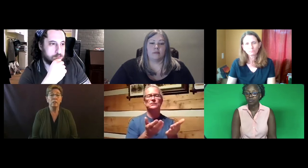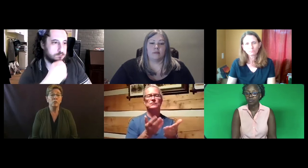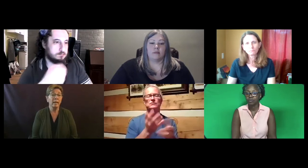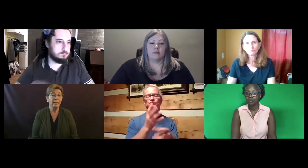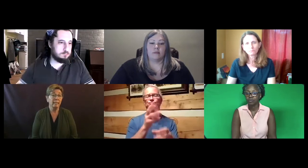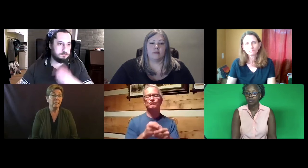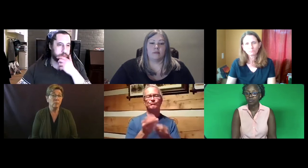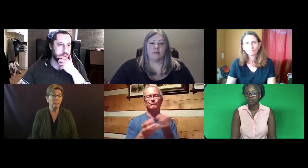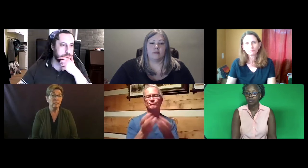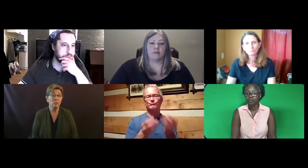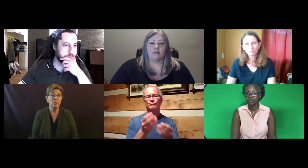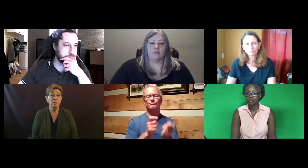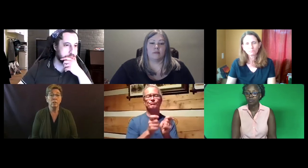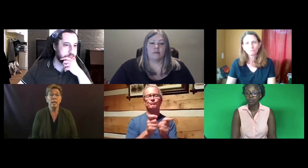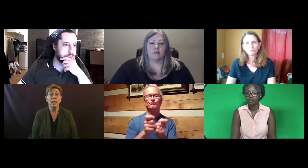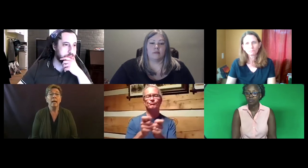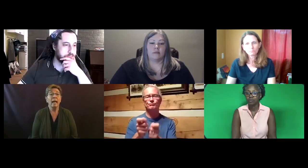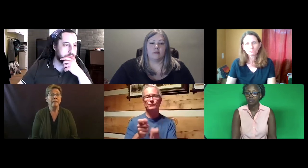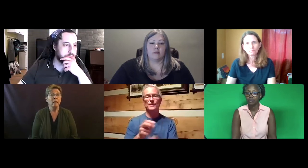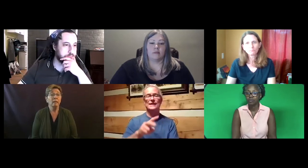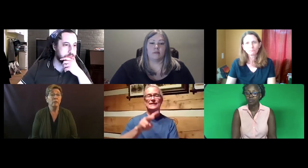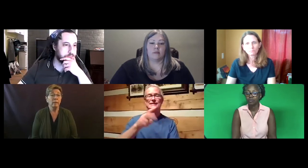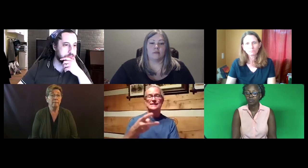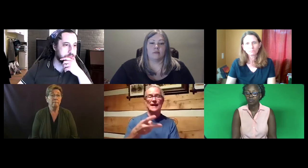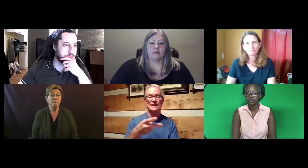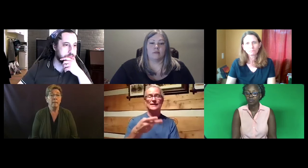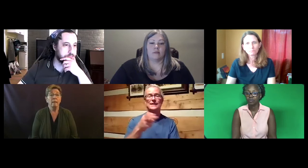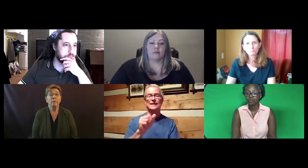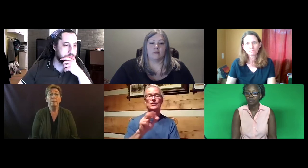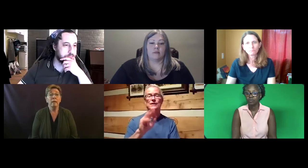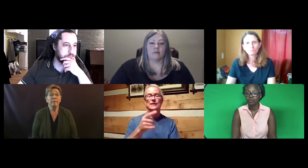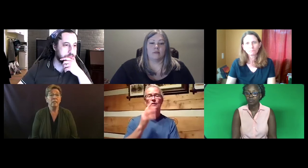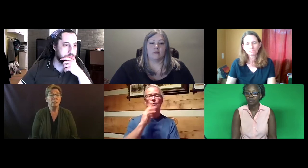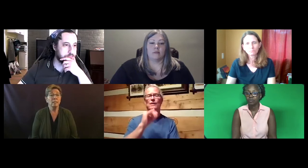or ideas as well as objections at that hearing for any modifications.